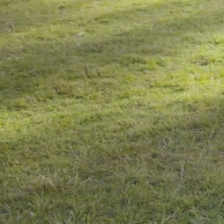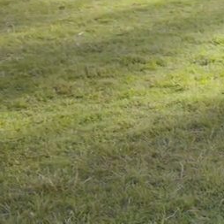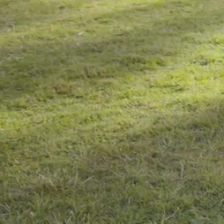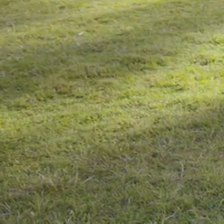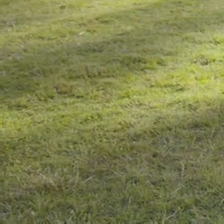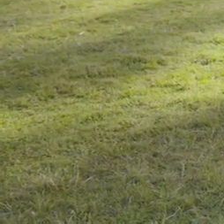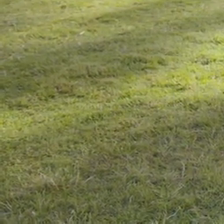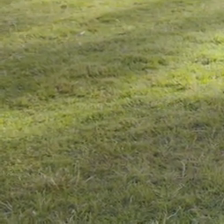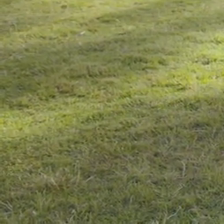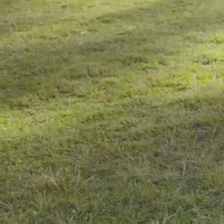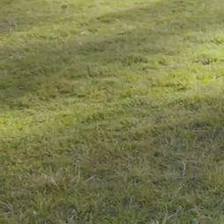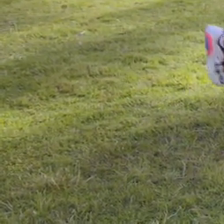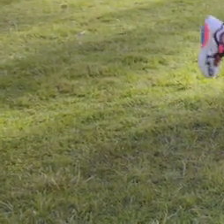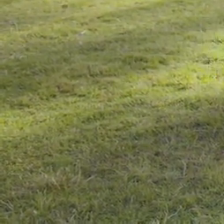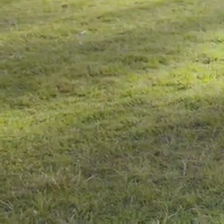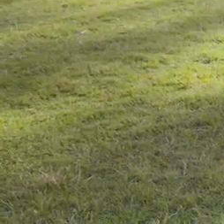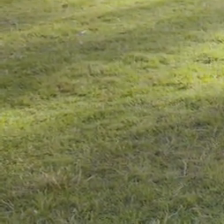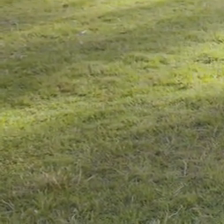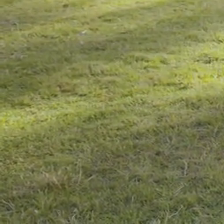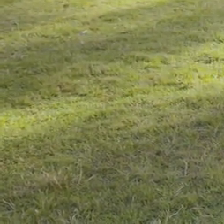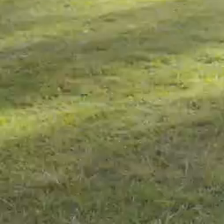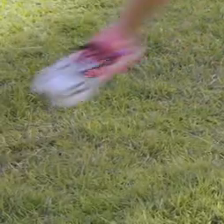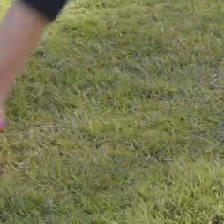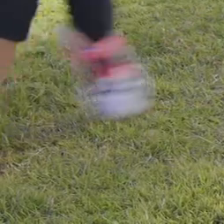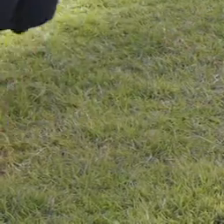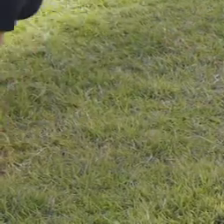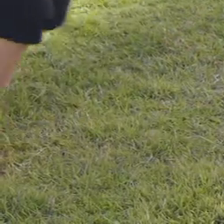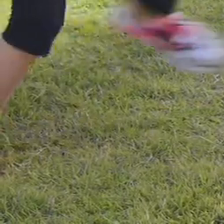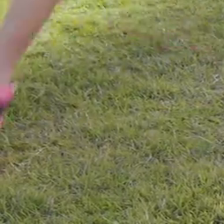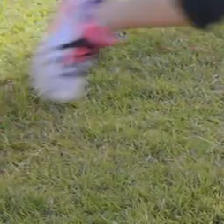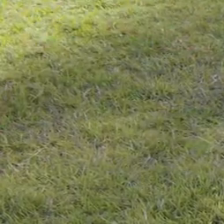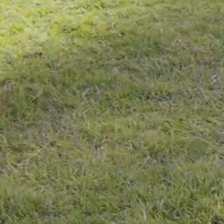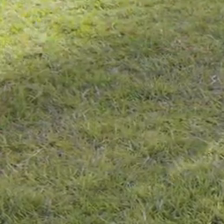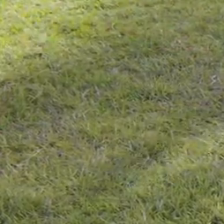Let's do jumps from side to side. Big ice-skating. That’s it!